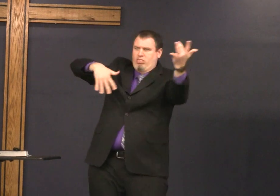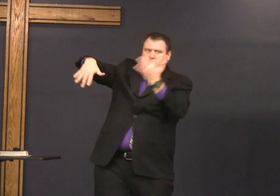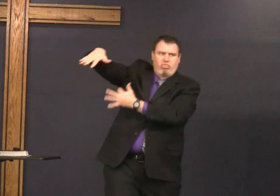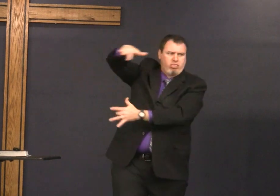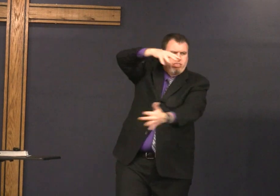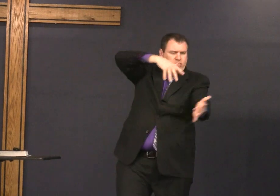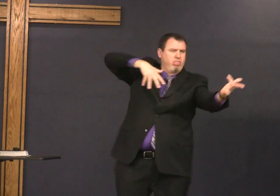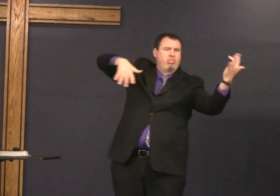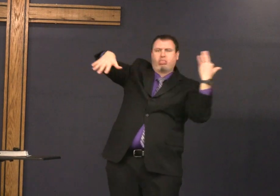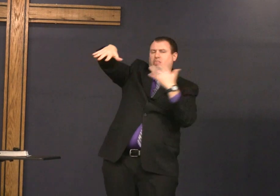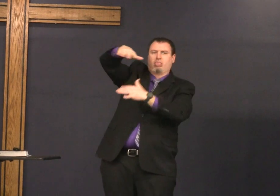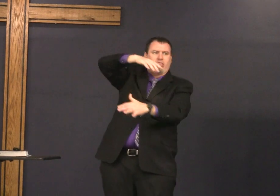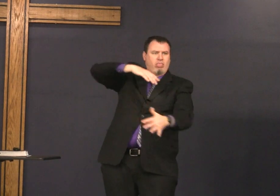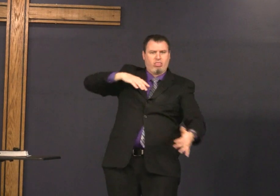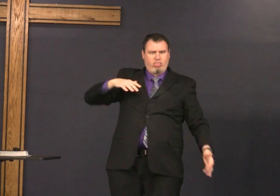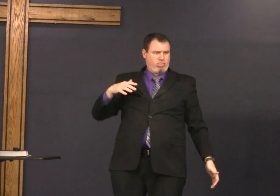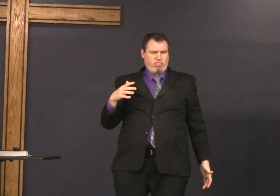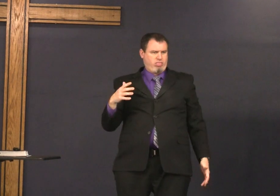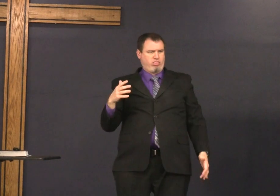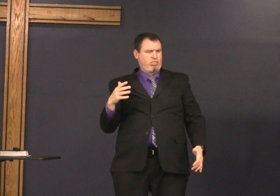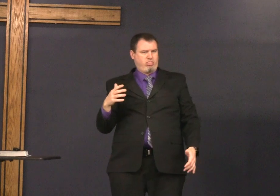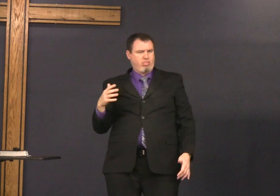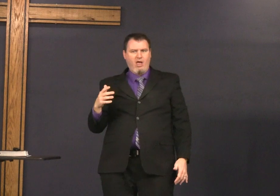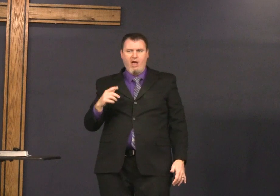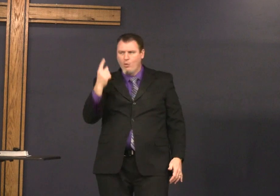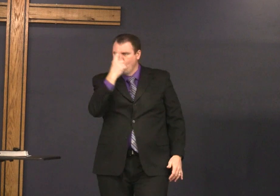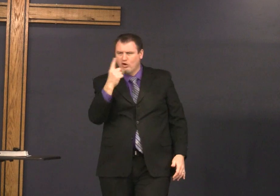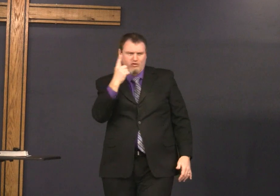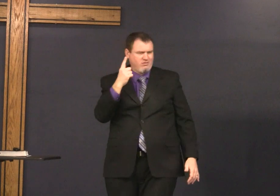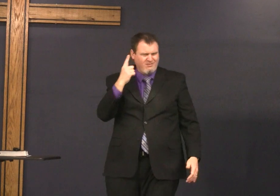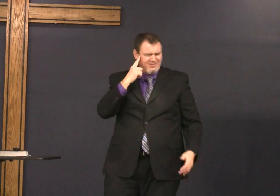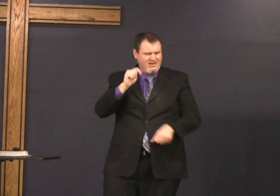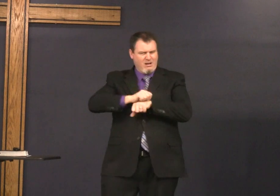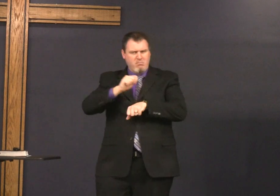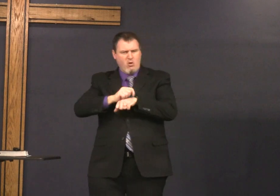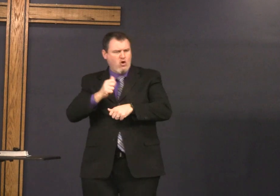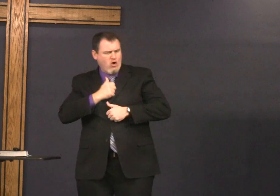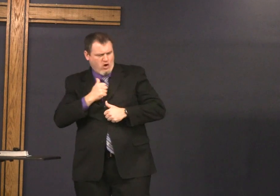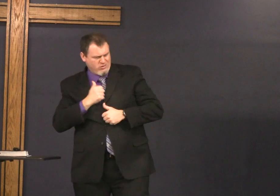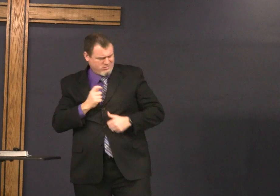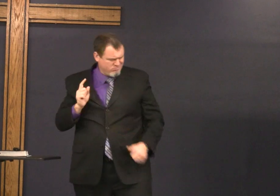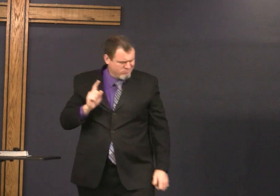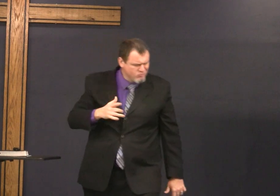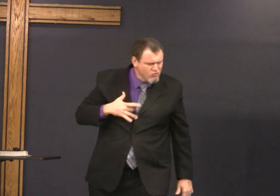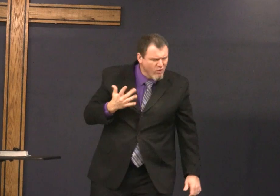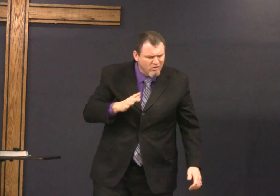can you imagine the scene the commotion of everyone running around wondering in the temple